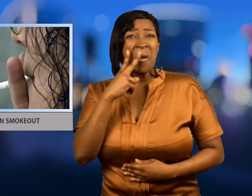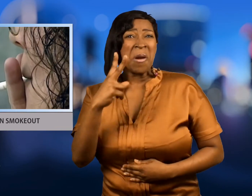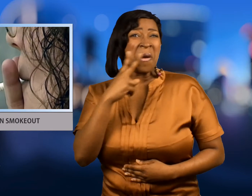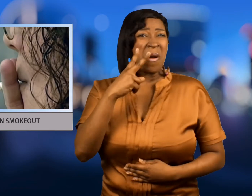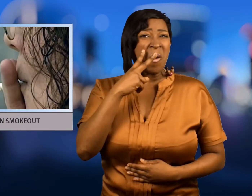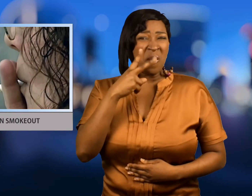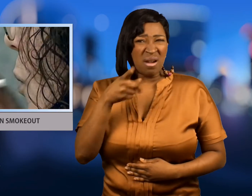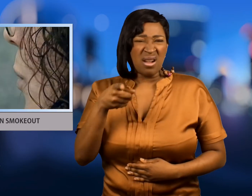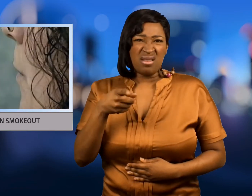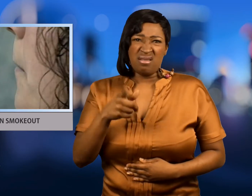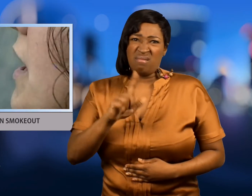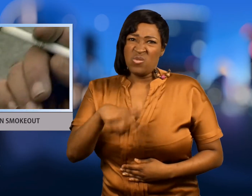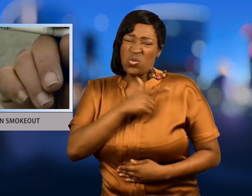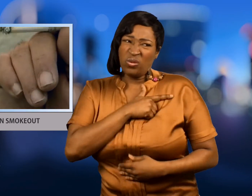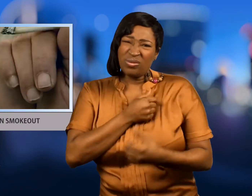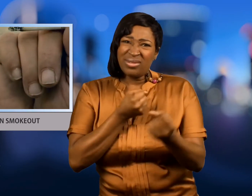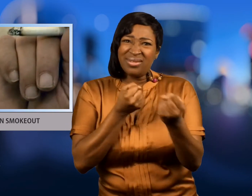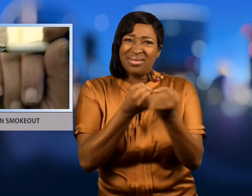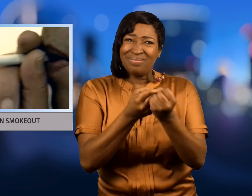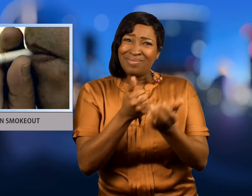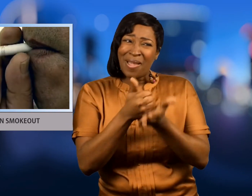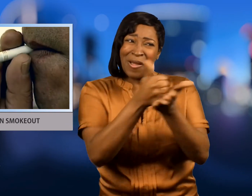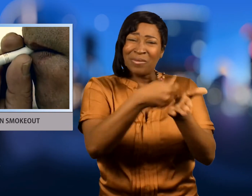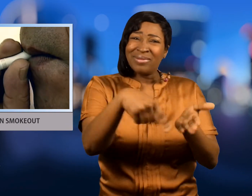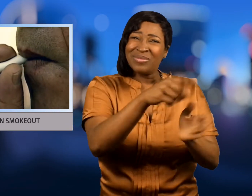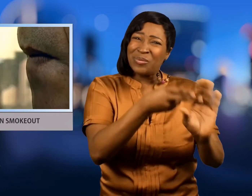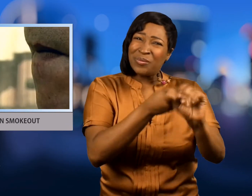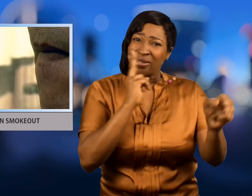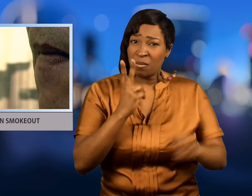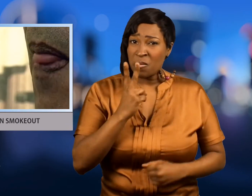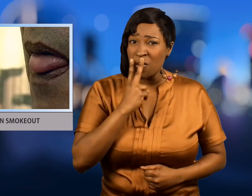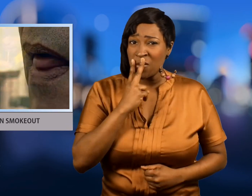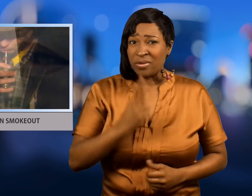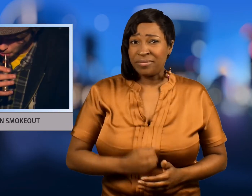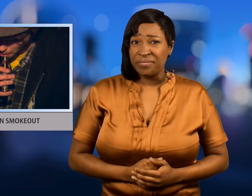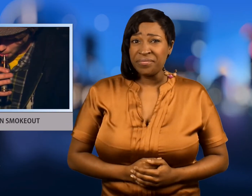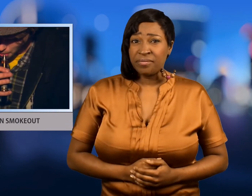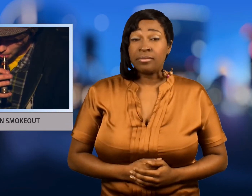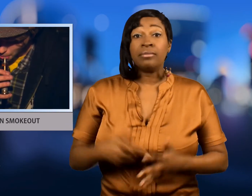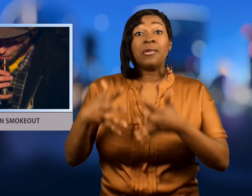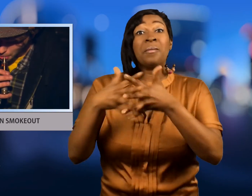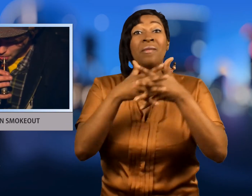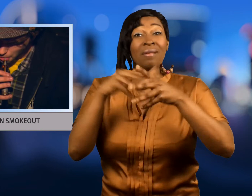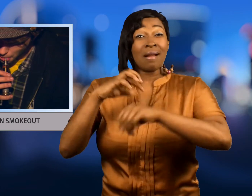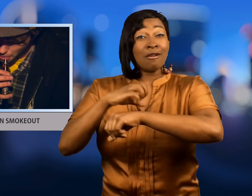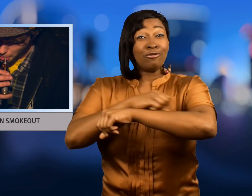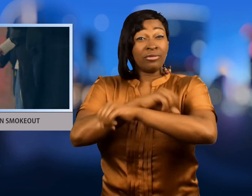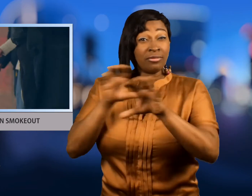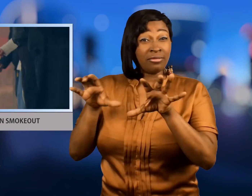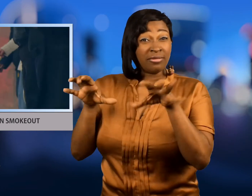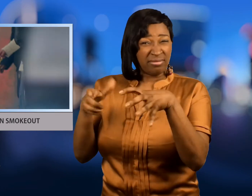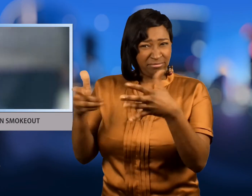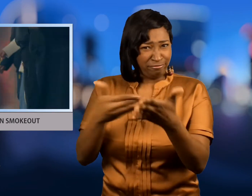people kick the habit. According to the American Cancer Society